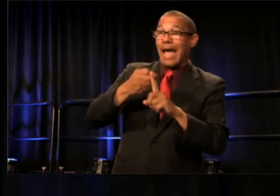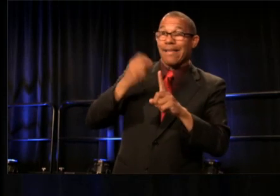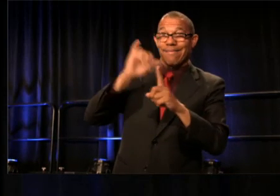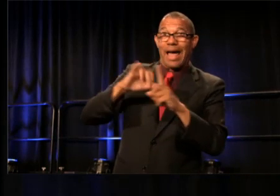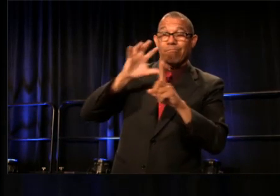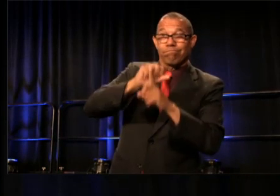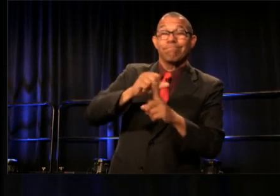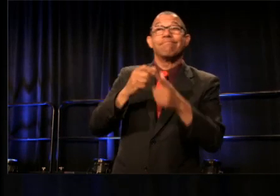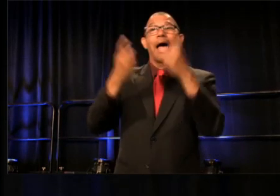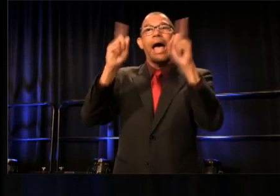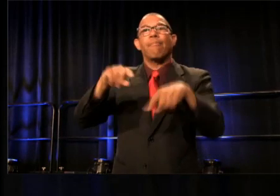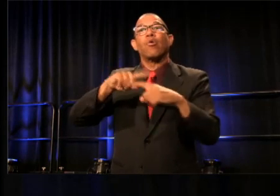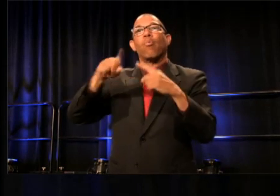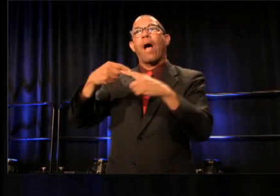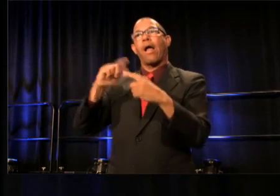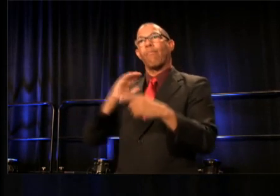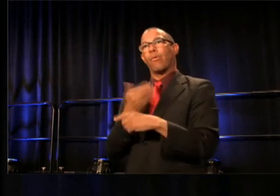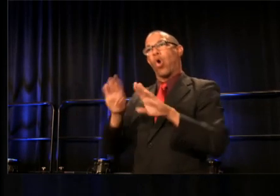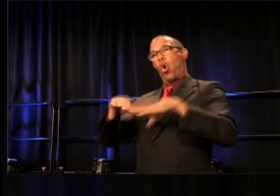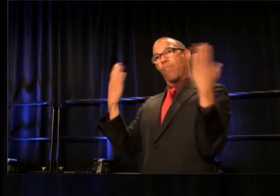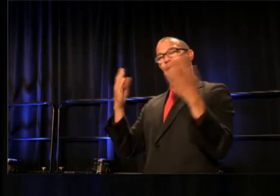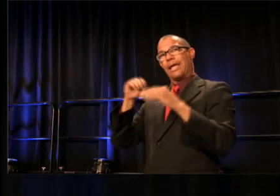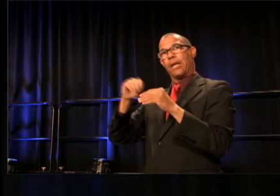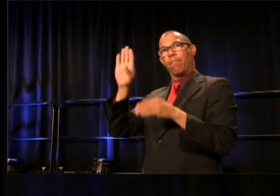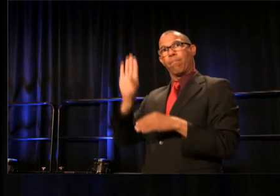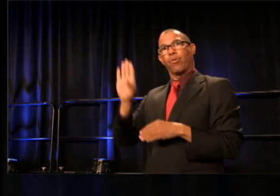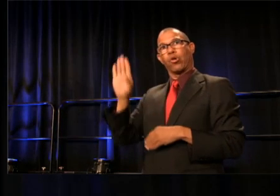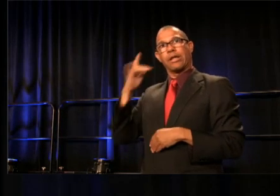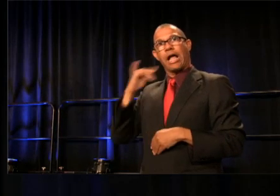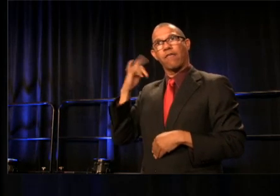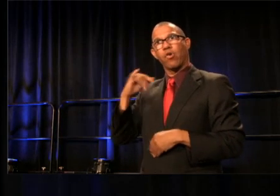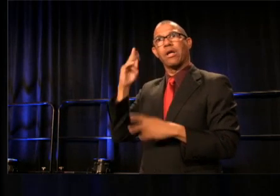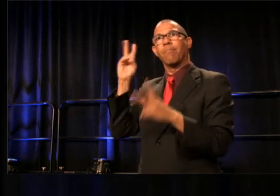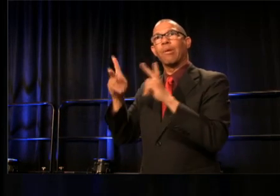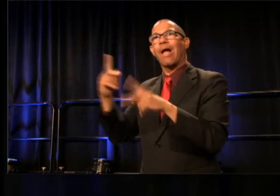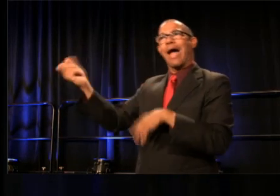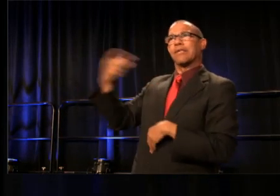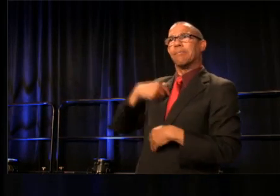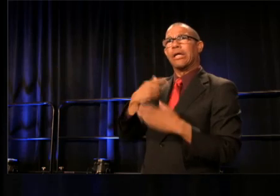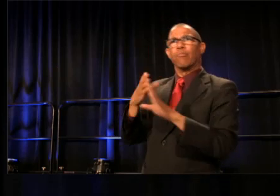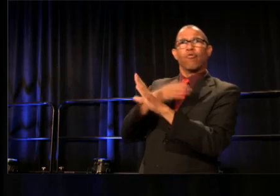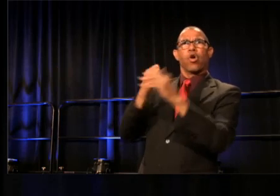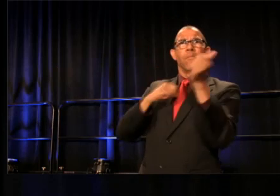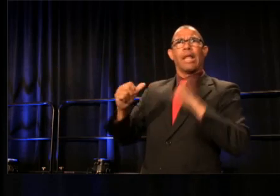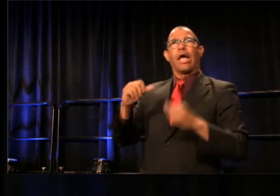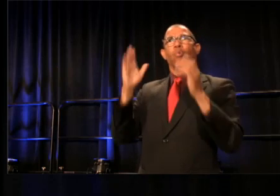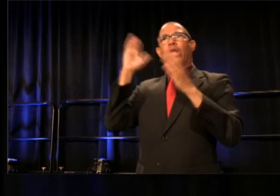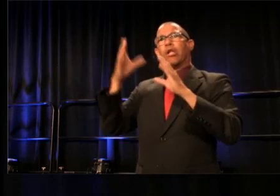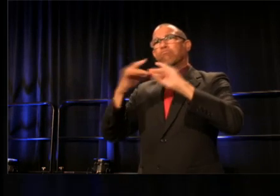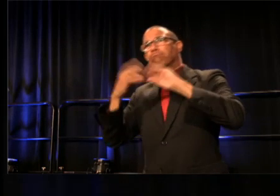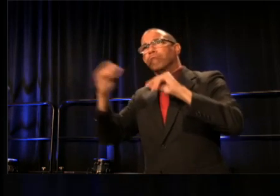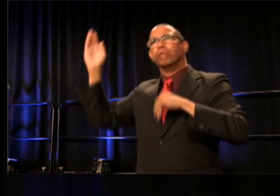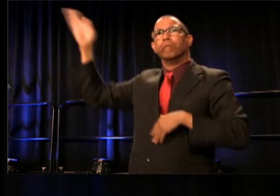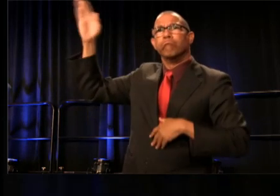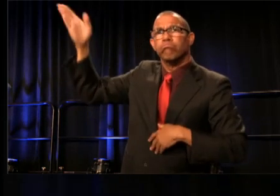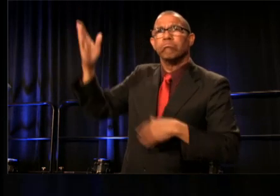and staff approached me wondering how I would address the attacks. They were looking to me to shed light to expose, to provoke, to comfort.